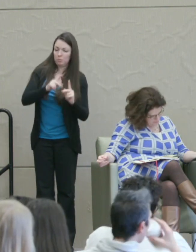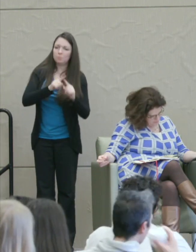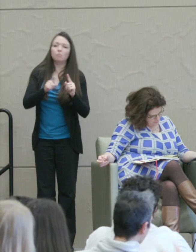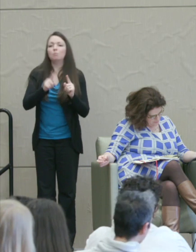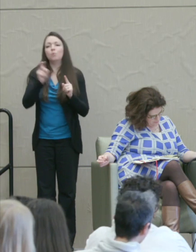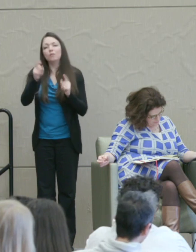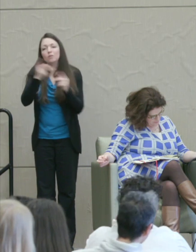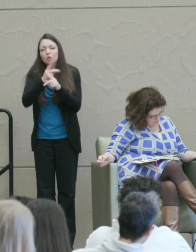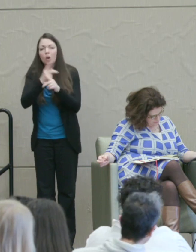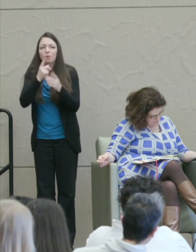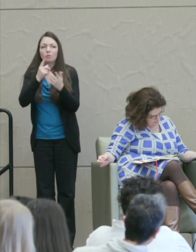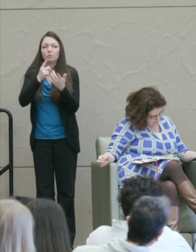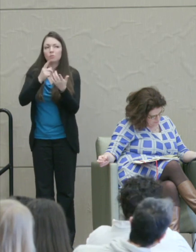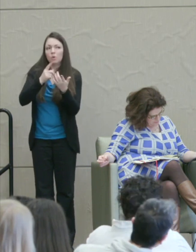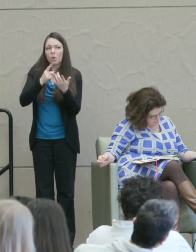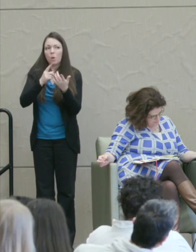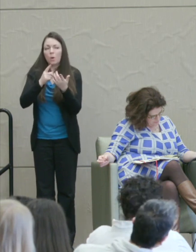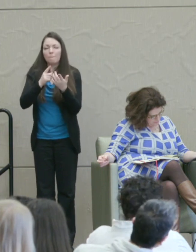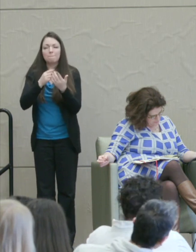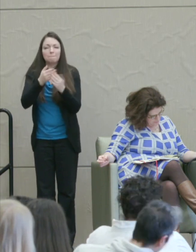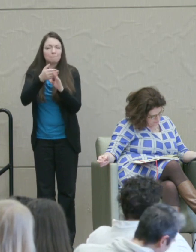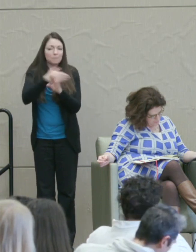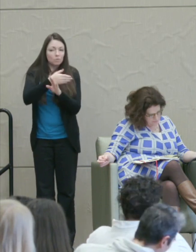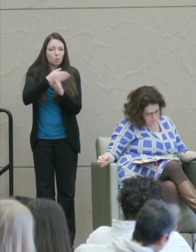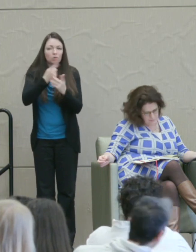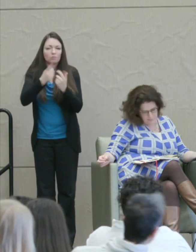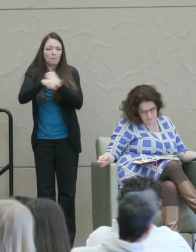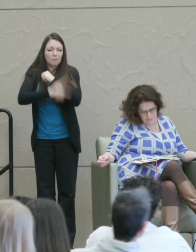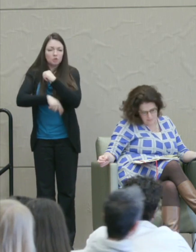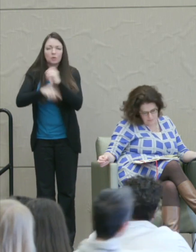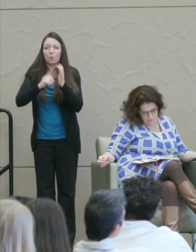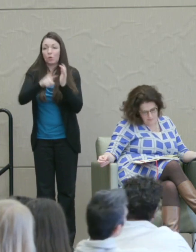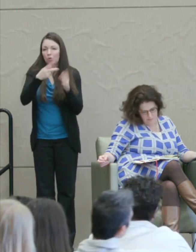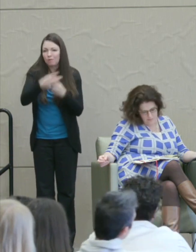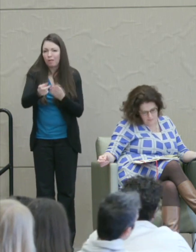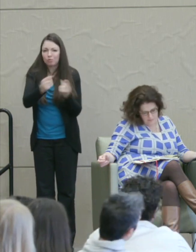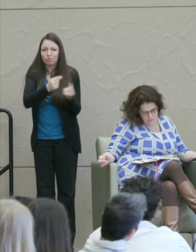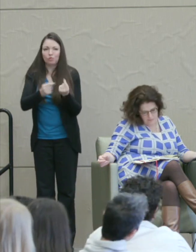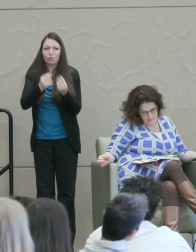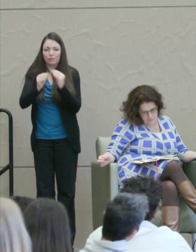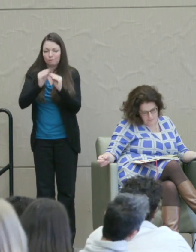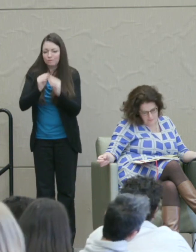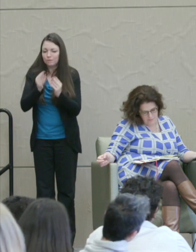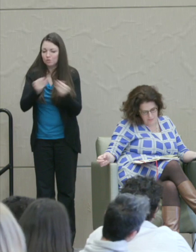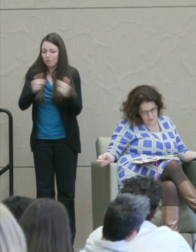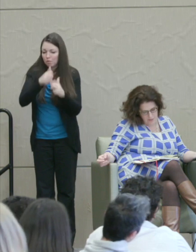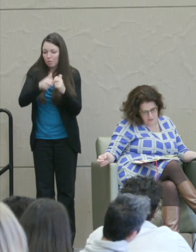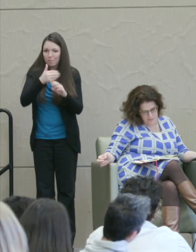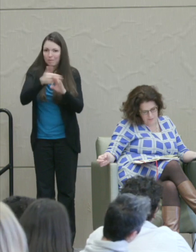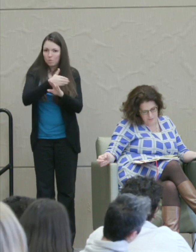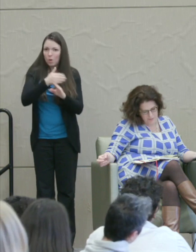What did you fail to do before they committed the crime?" That to me is ... Martha Nussbaum: And so giving up on retribution